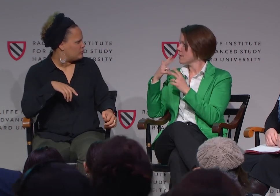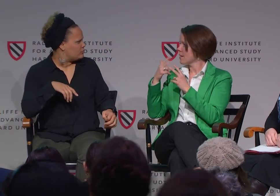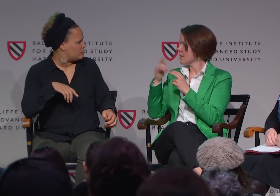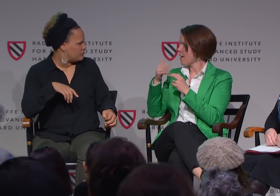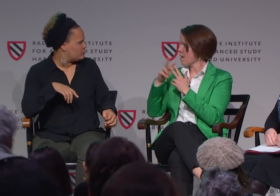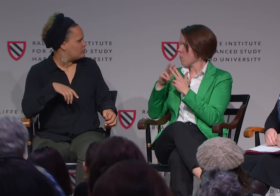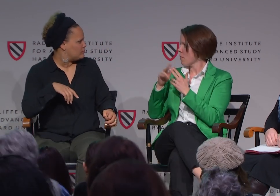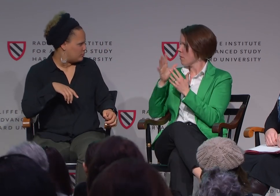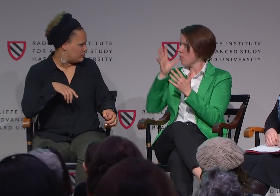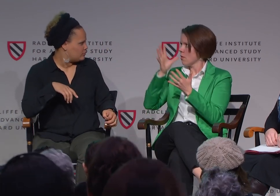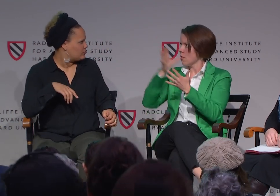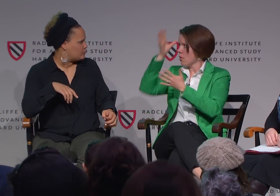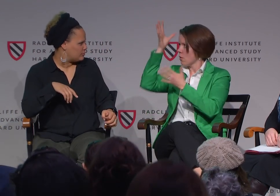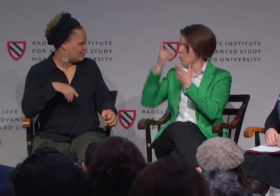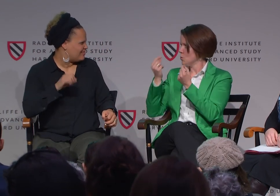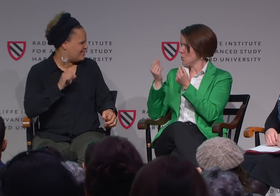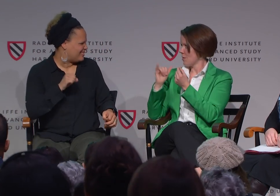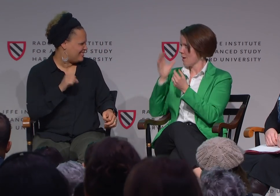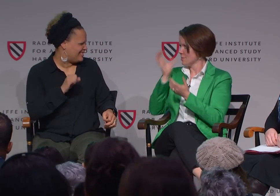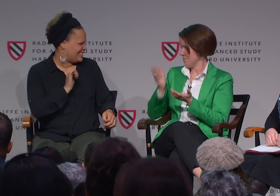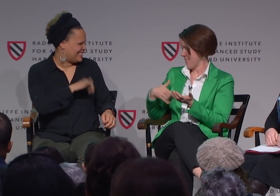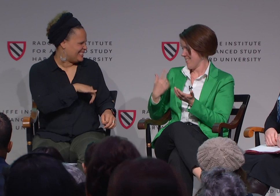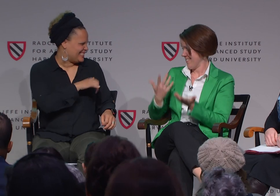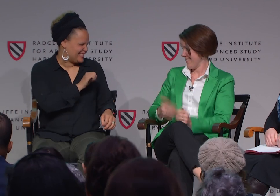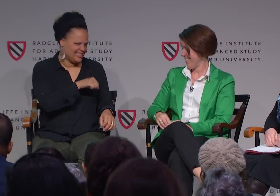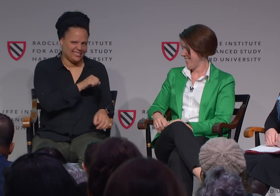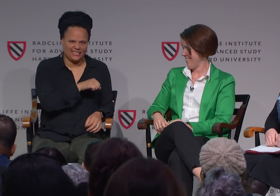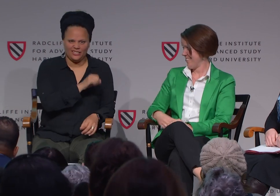It's going to get another interpretation of that because that is a deep concept for sure.